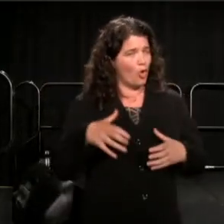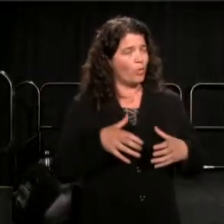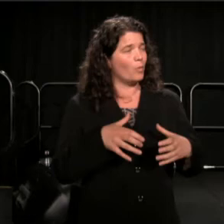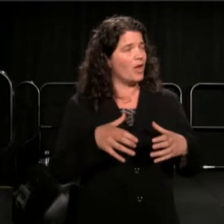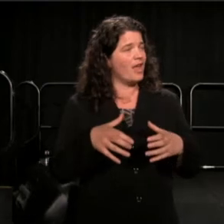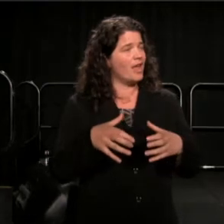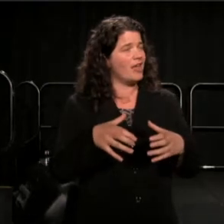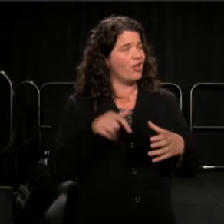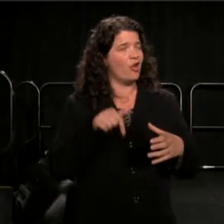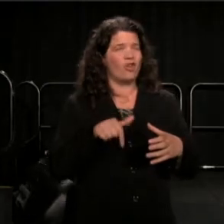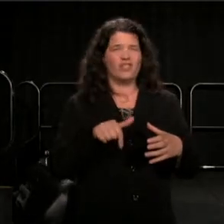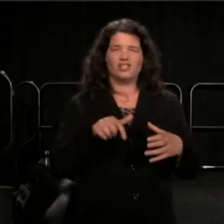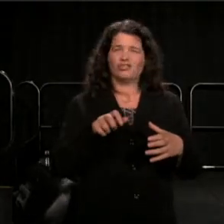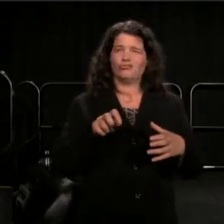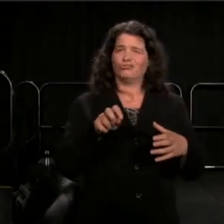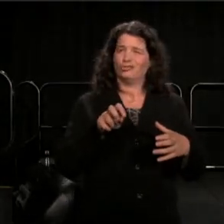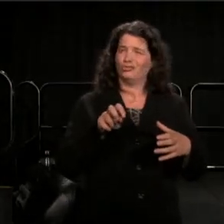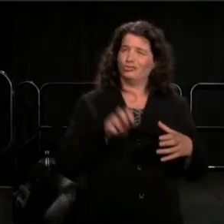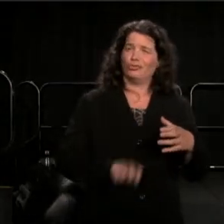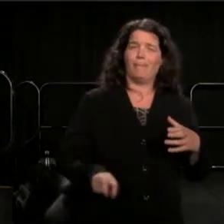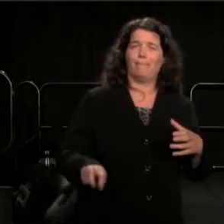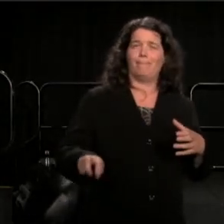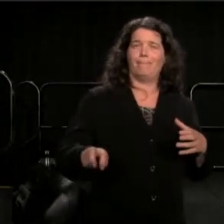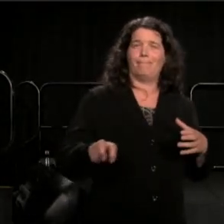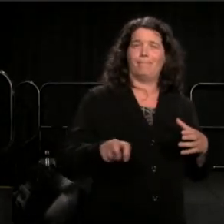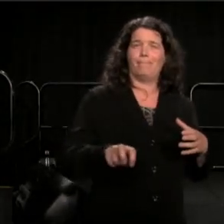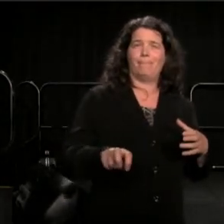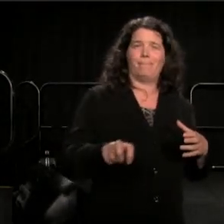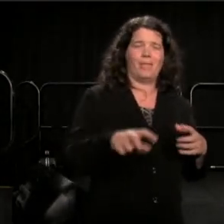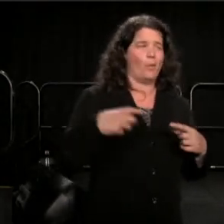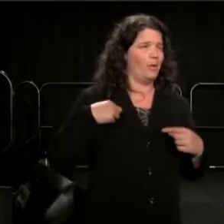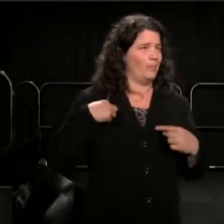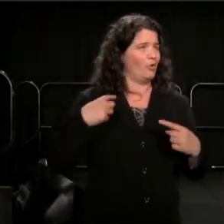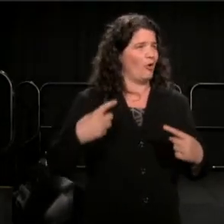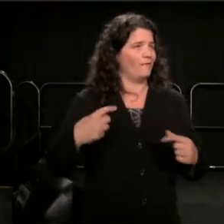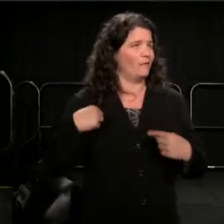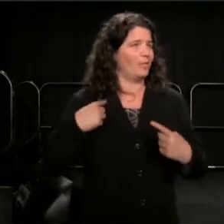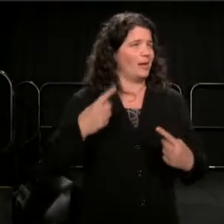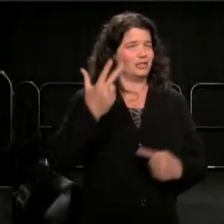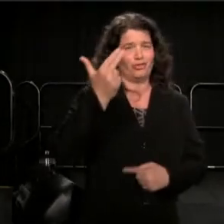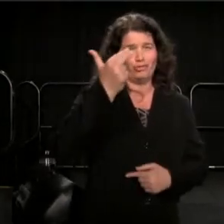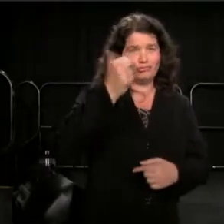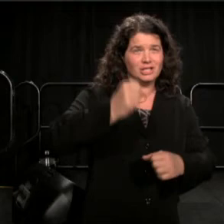that we've been taking for the past 13 years, members of the congress,